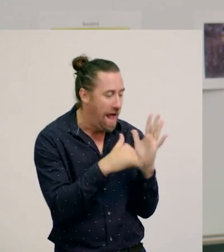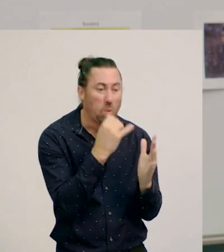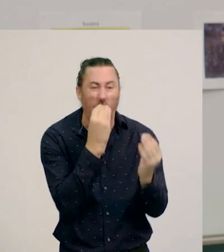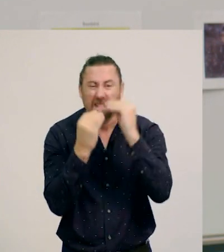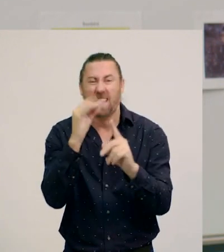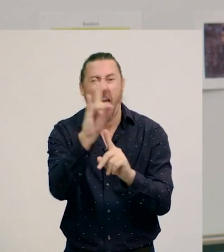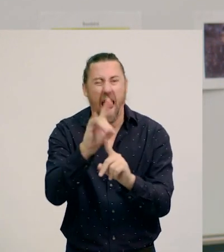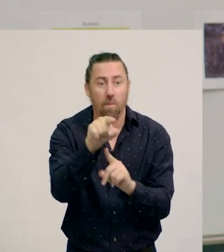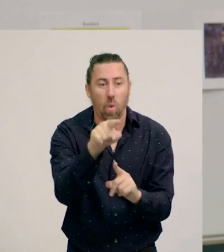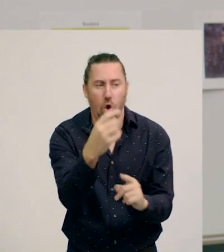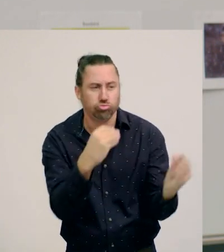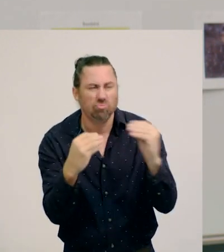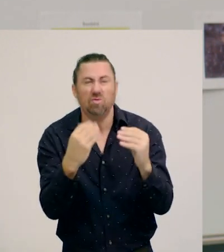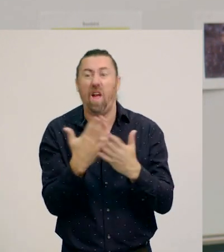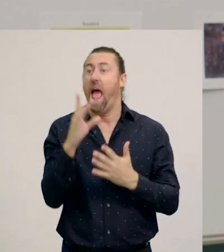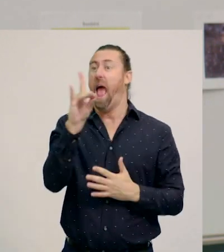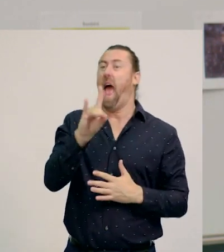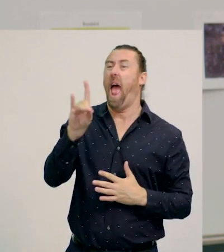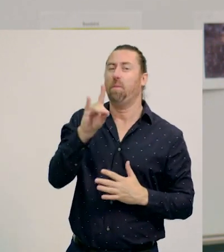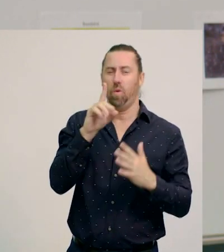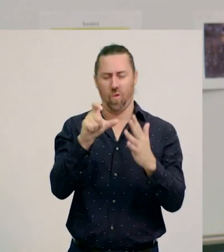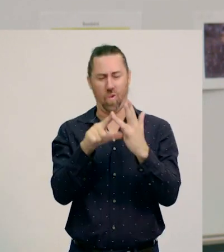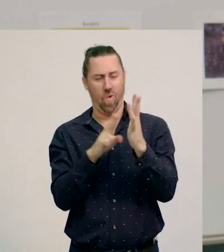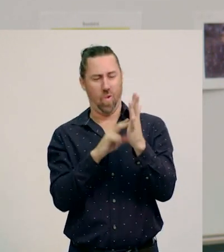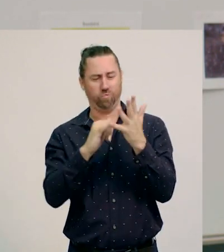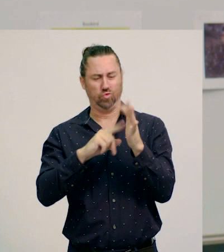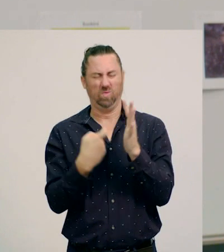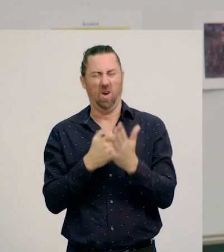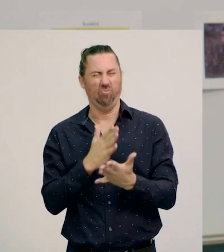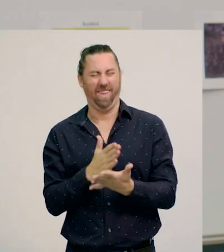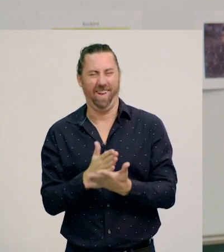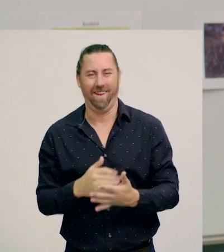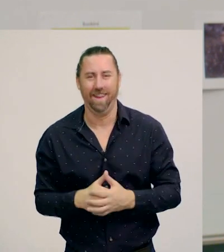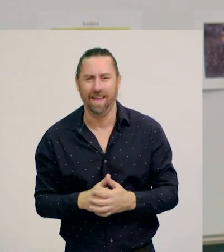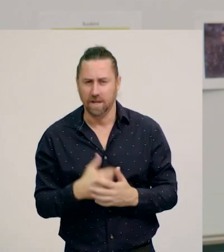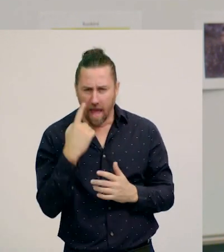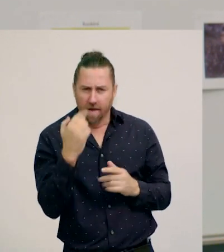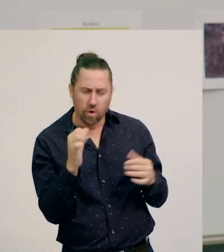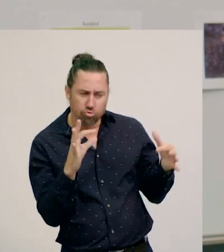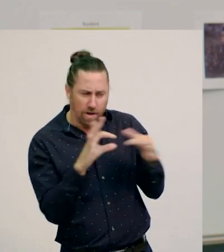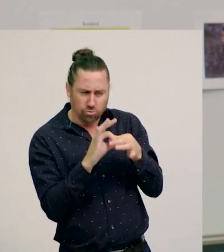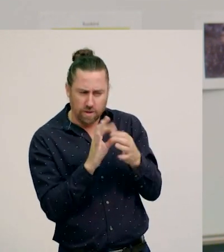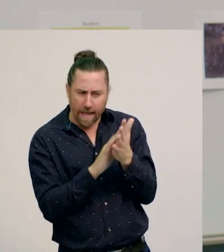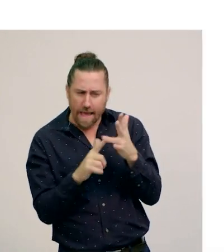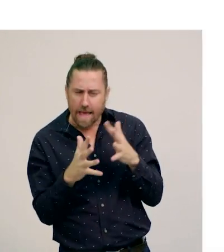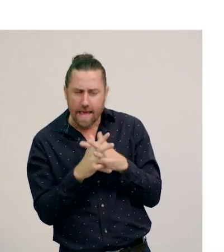Animals are generally consumers. So lets’ check our feeding relationships, to identify some of our consumers.